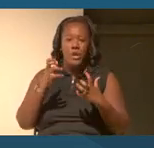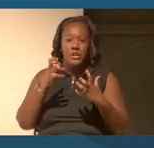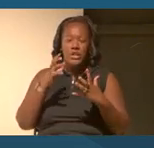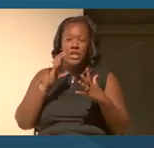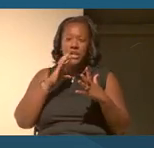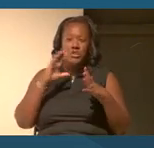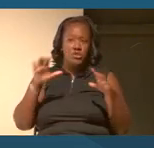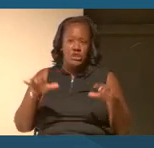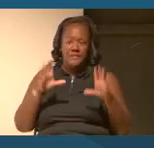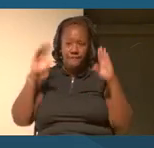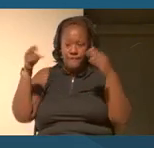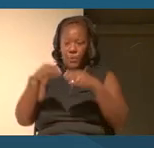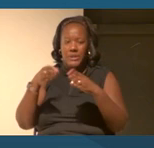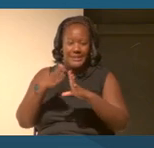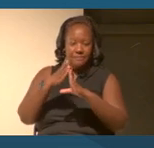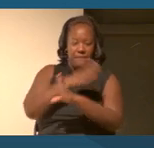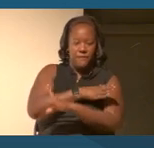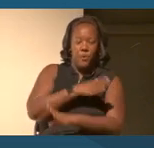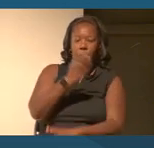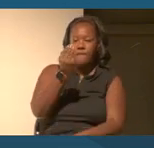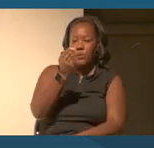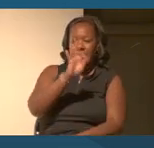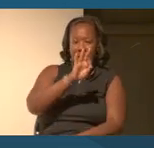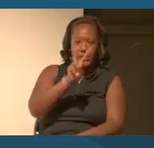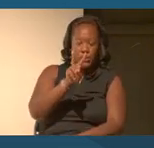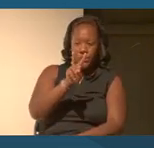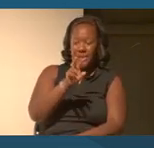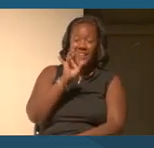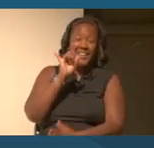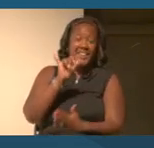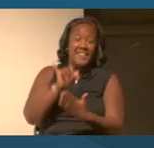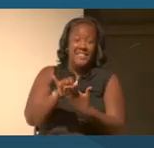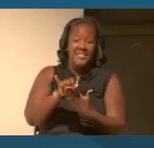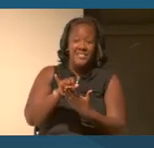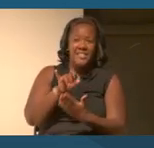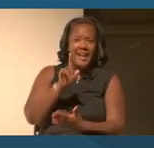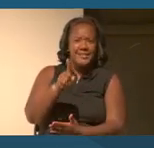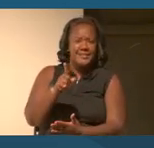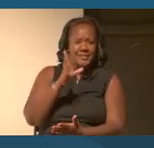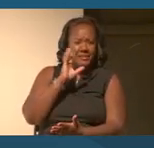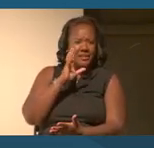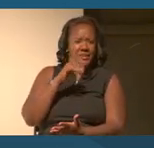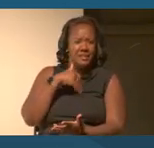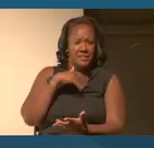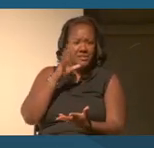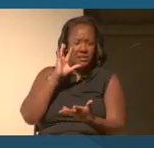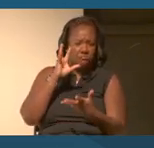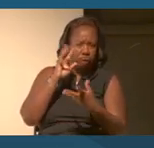1492 for historians is the expulsion of the Islamic empire and the unification of what